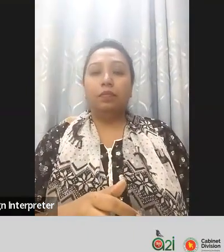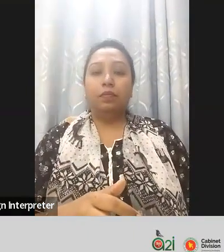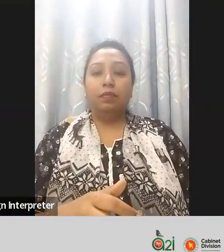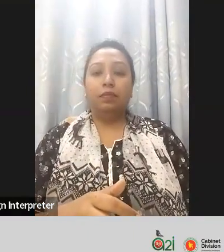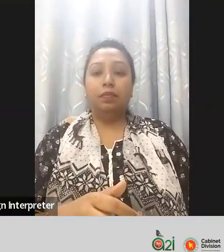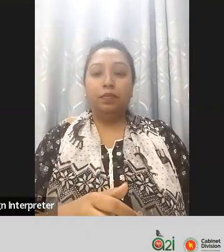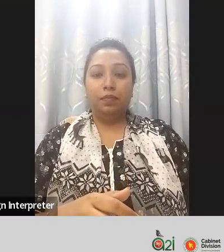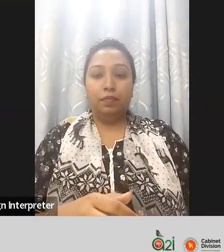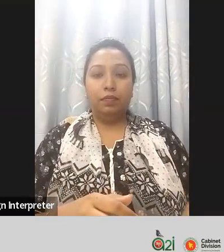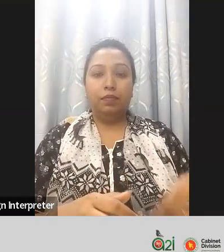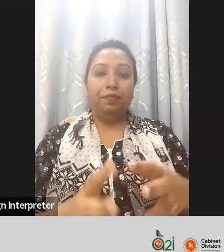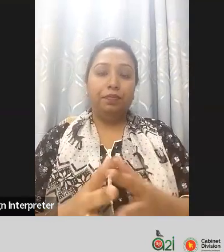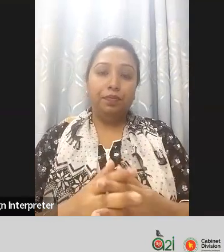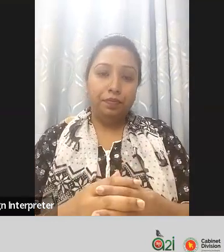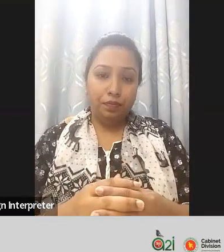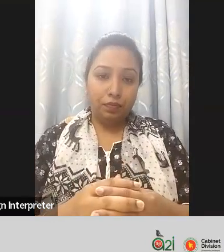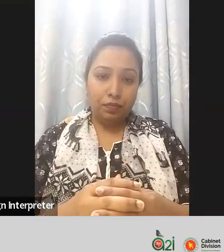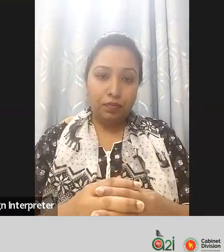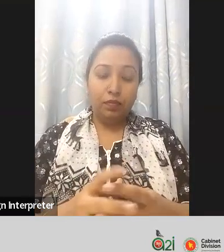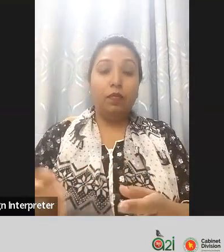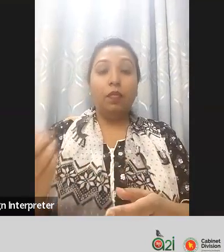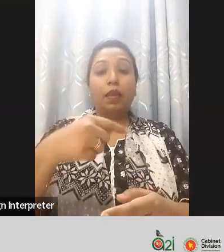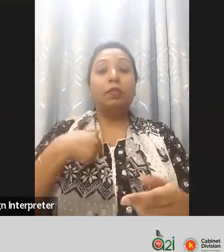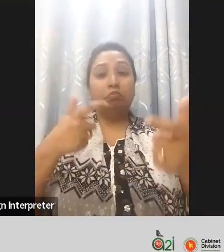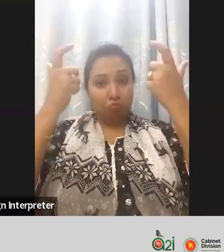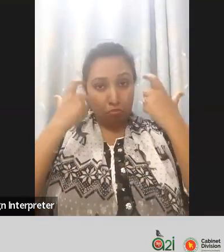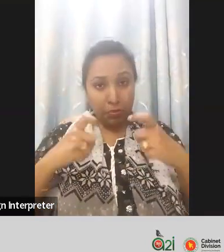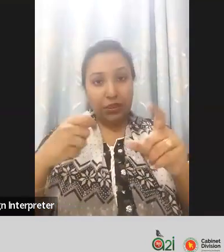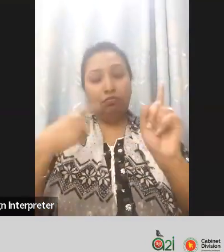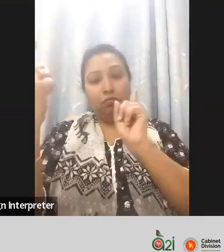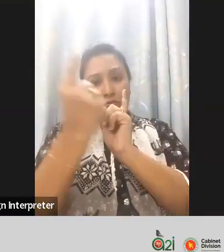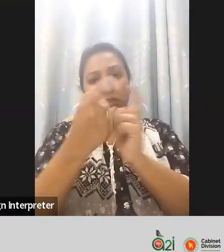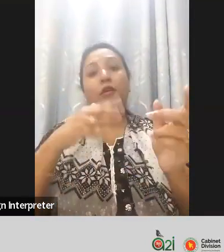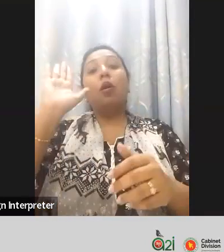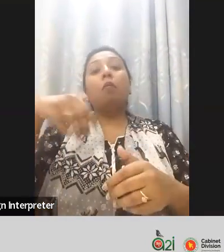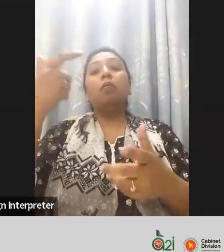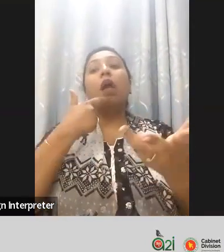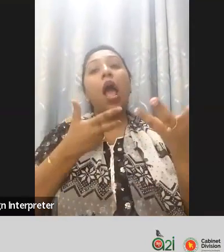Assad our colleague so we can have a meeting with him and also meeting with the colleagues who